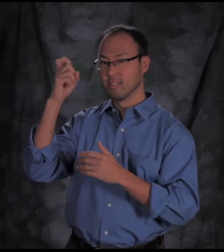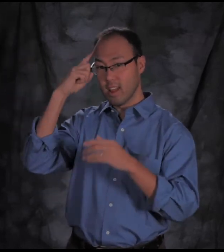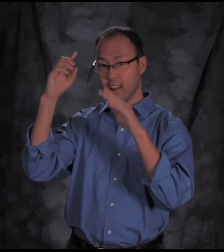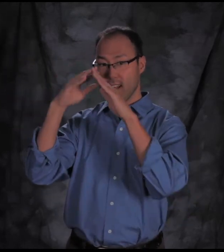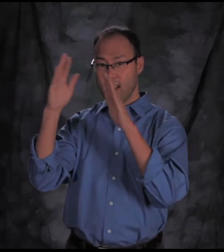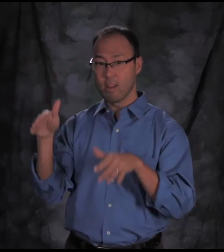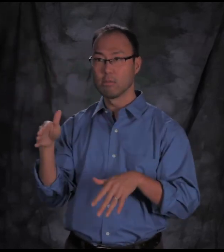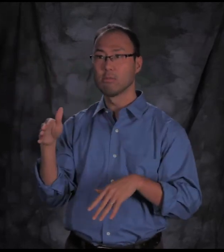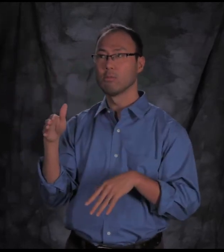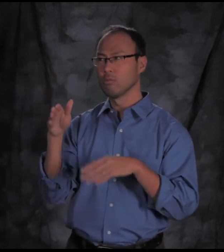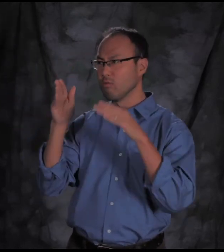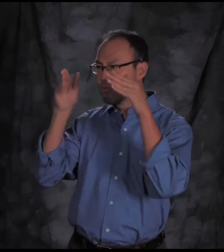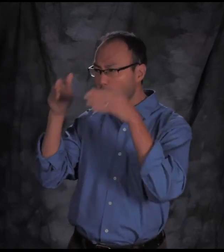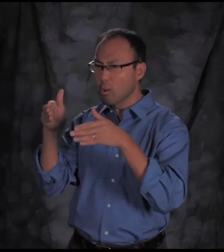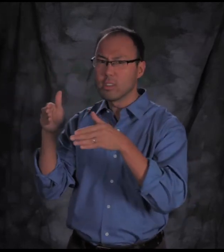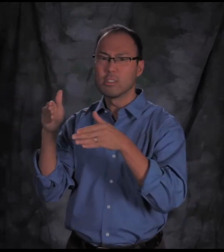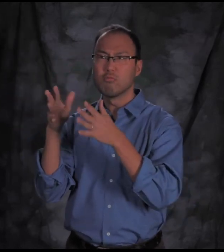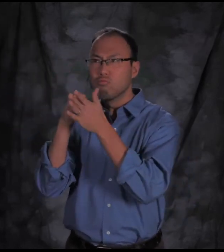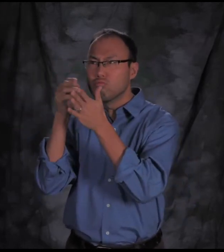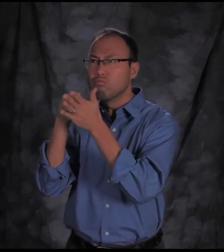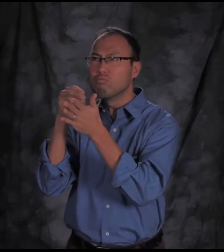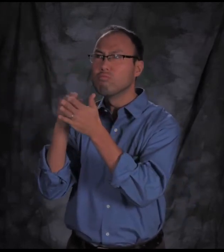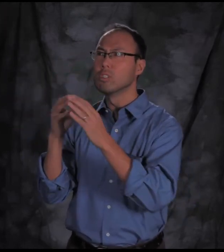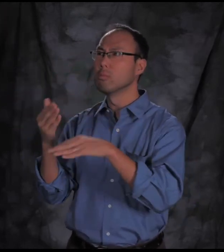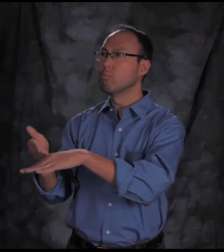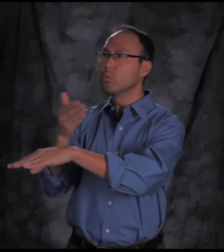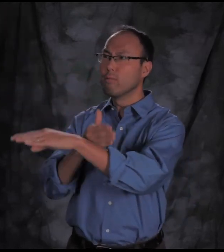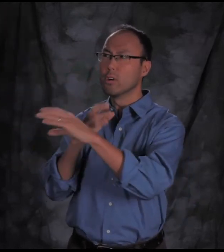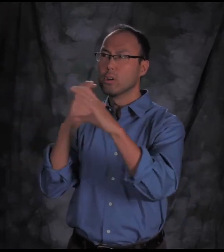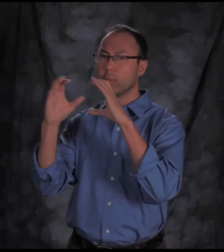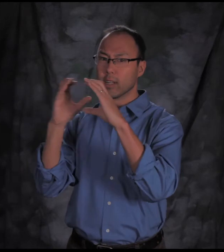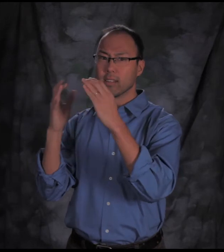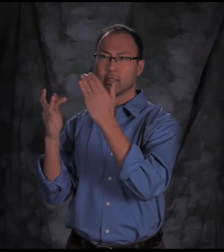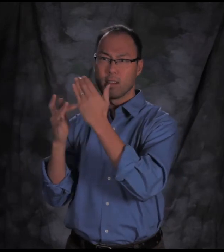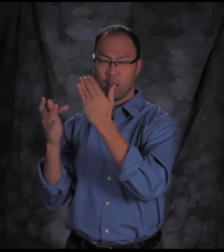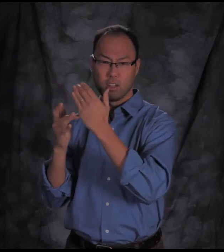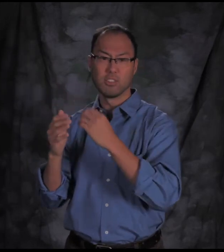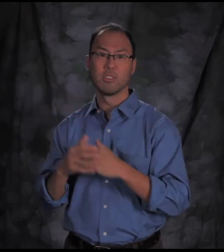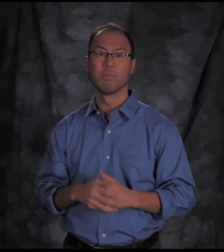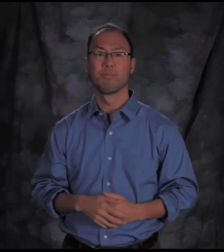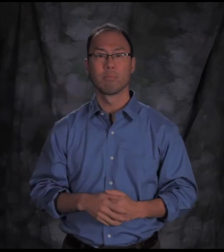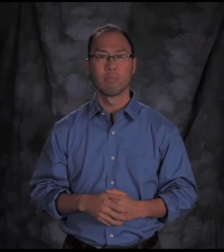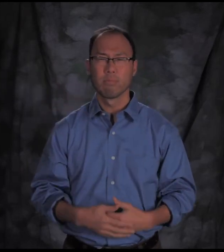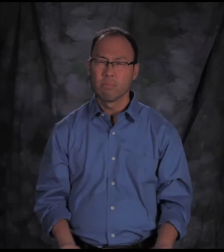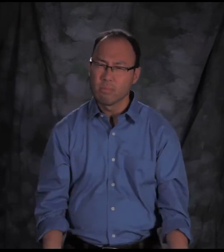or take a tour of the State House which will focus on improved communication access technology.